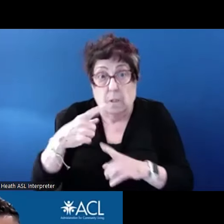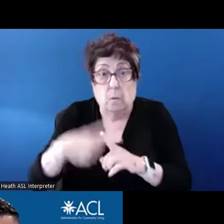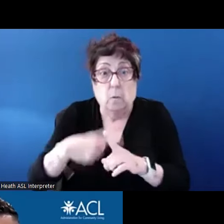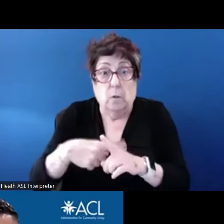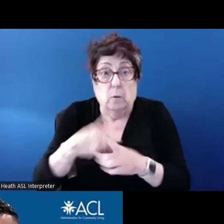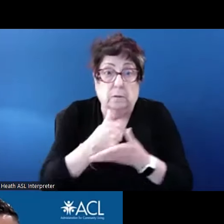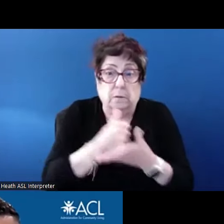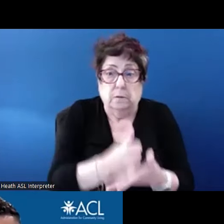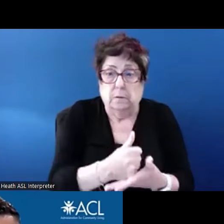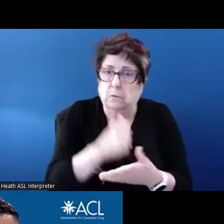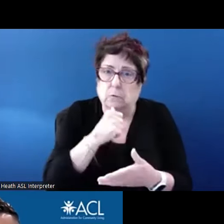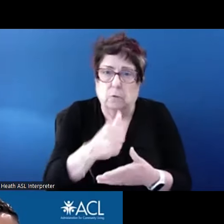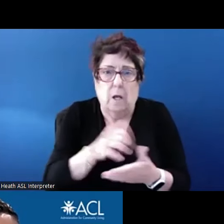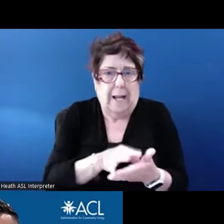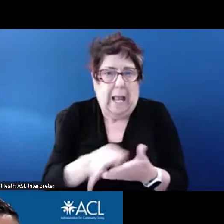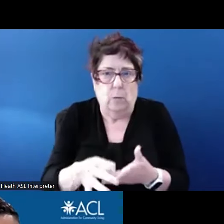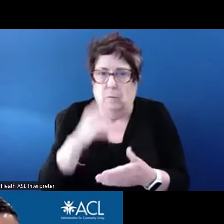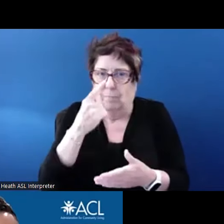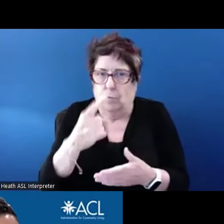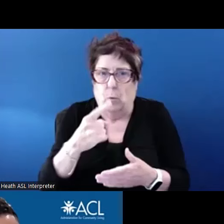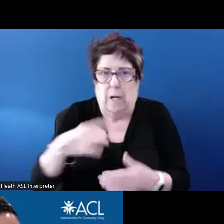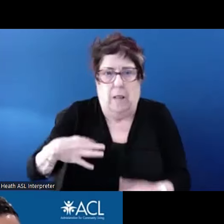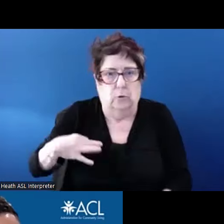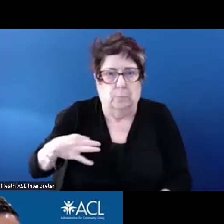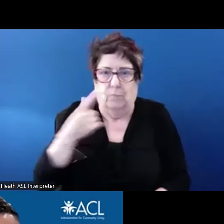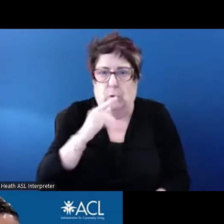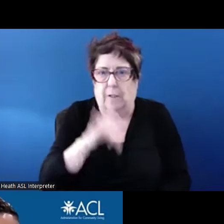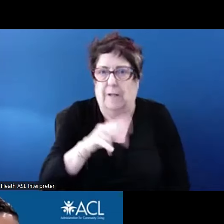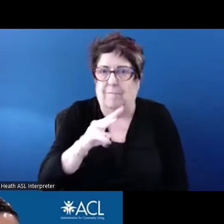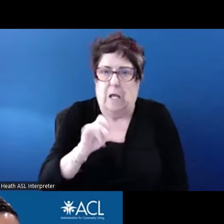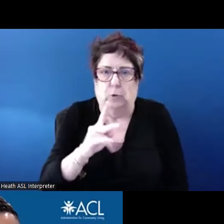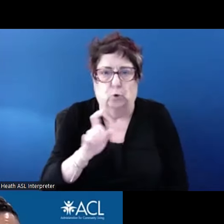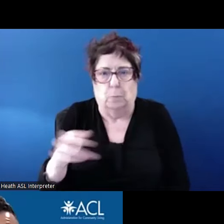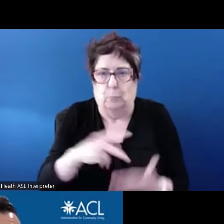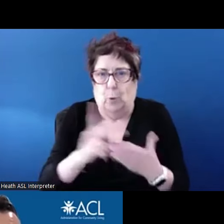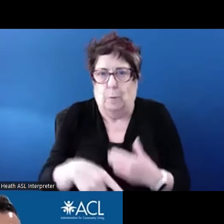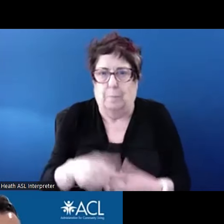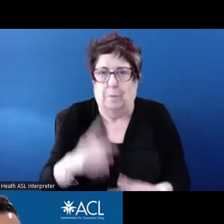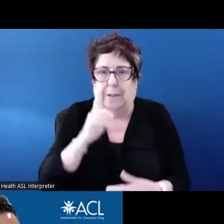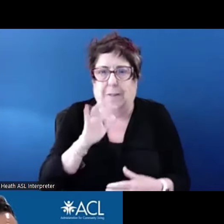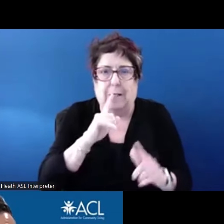I remind folks if you